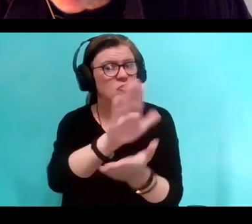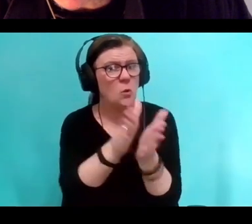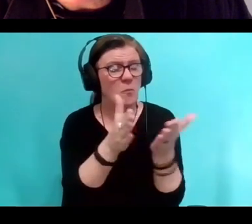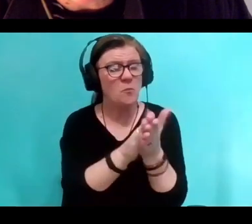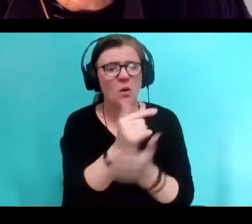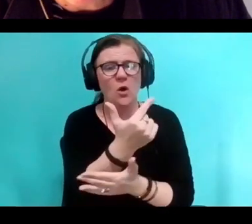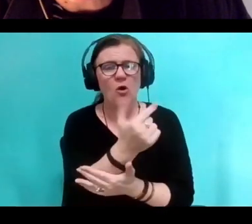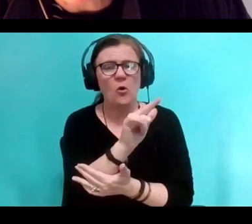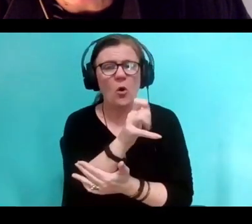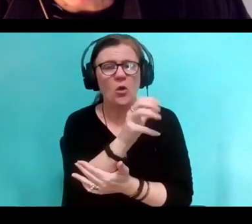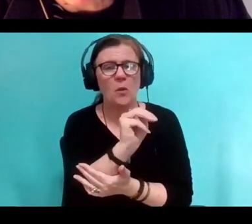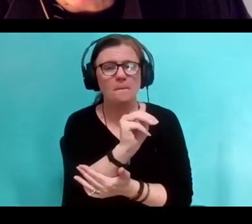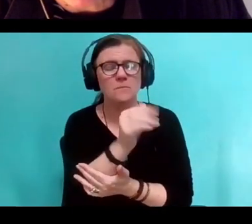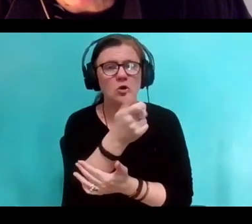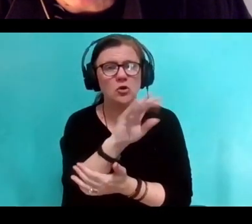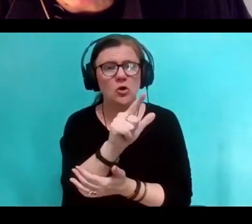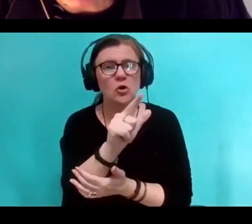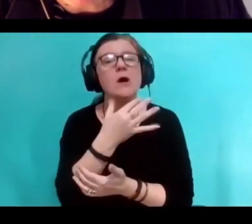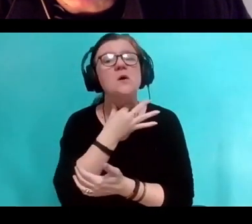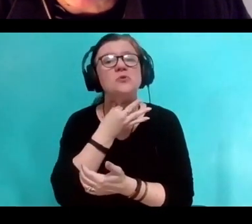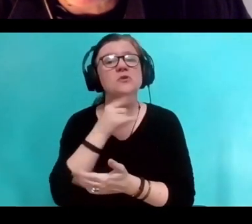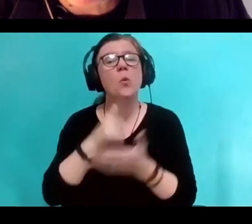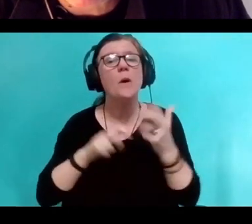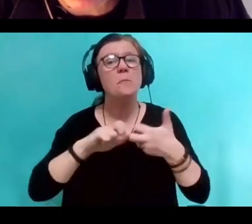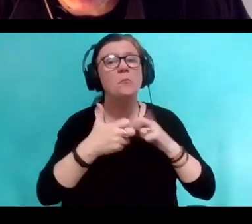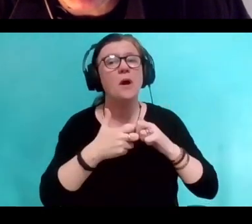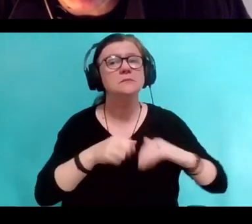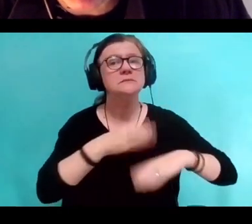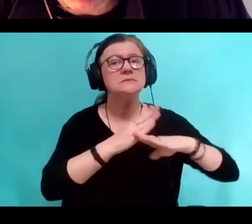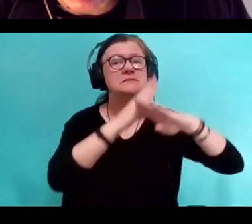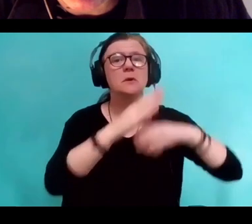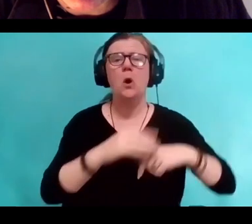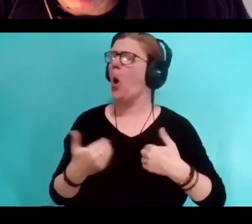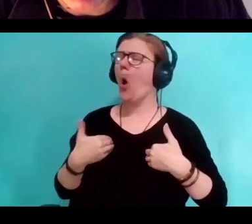And if so, what speed bumps might you have encountered? Oh, I didn't have any problems.